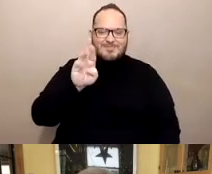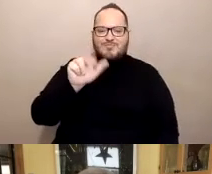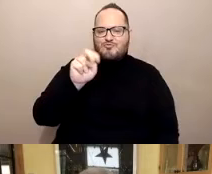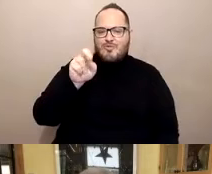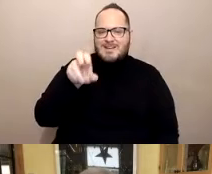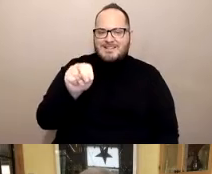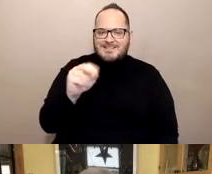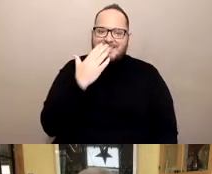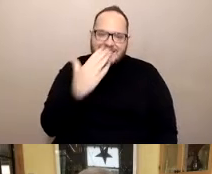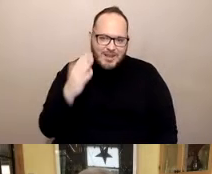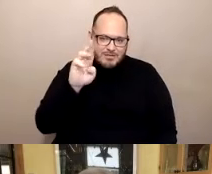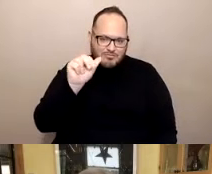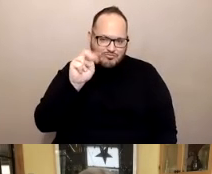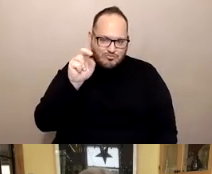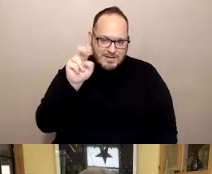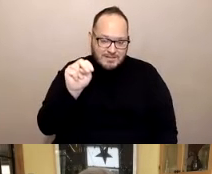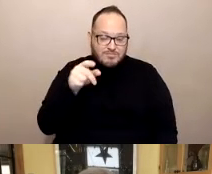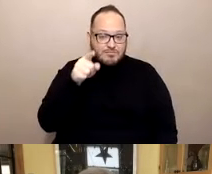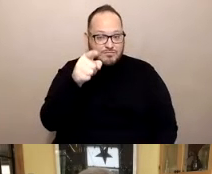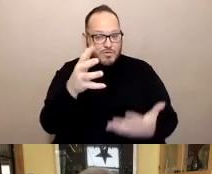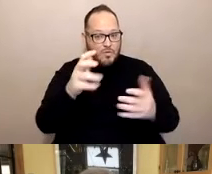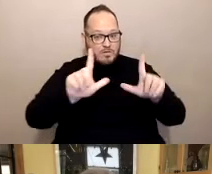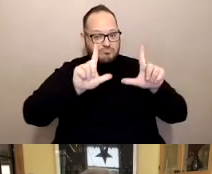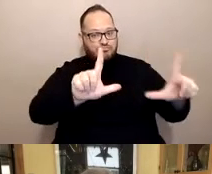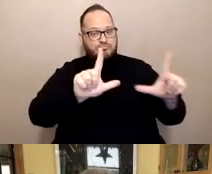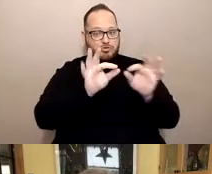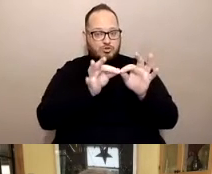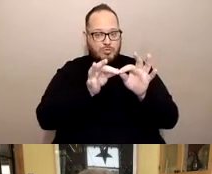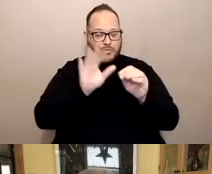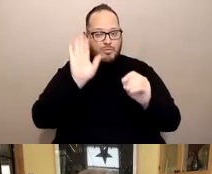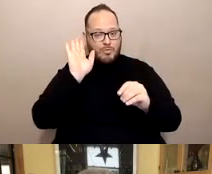To see the interpreter all the time, click on his video,